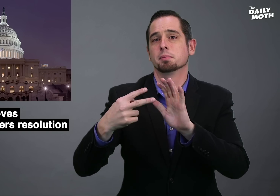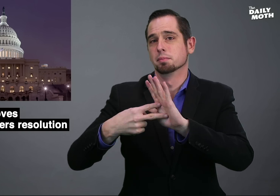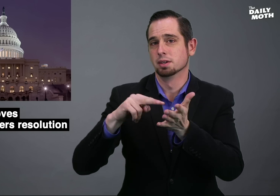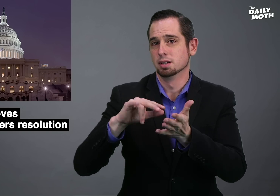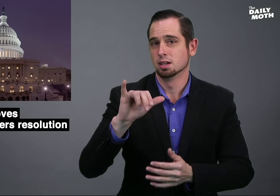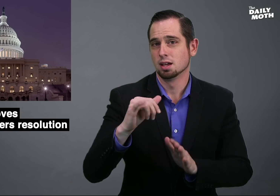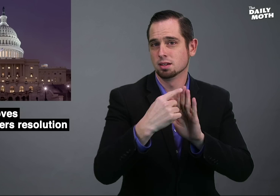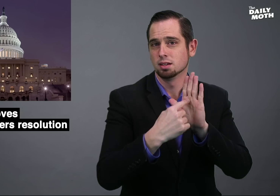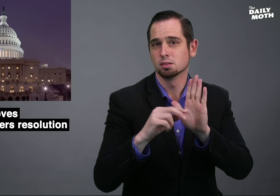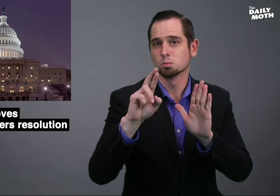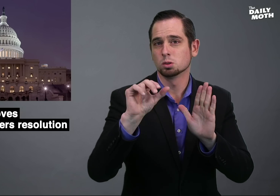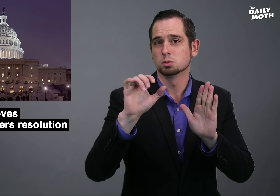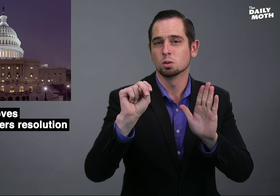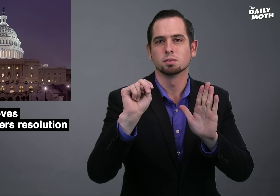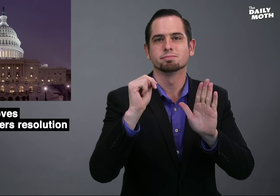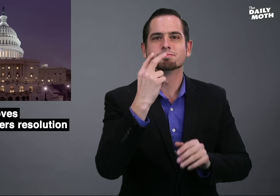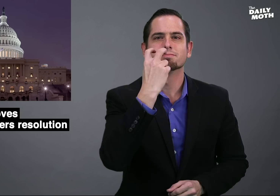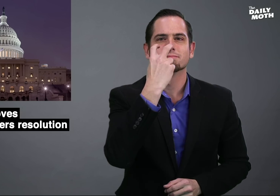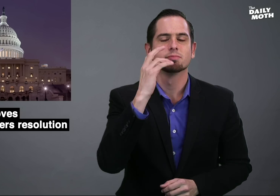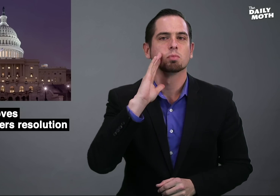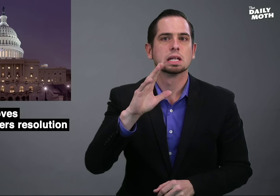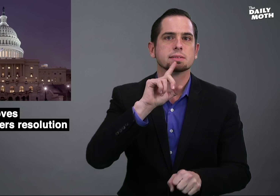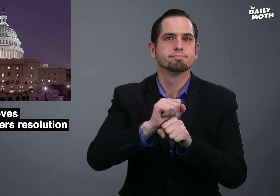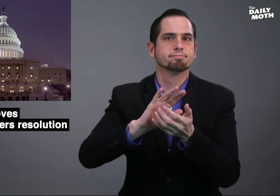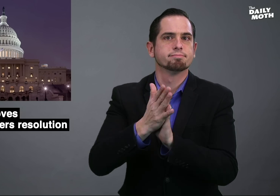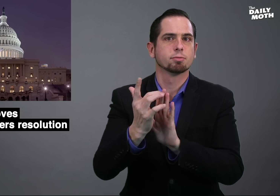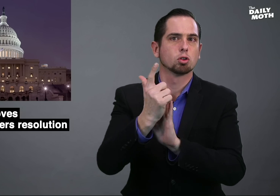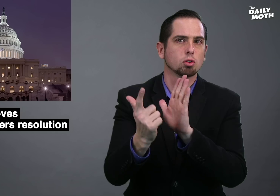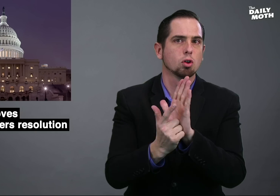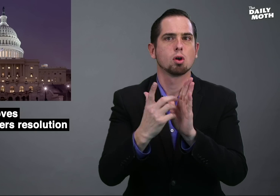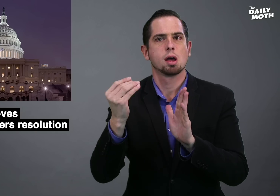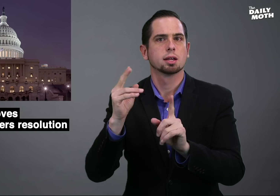This means that the resolution is unlikely to become law and